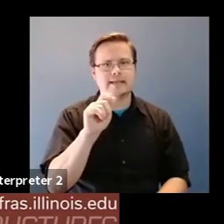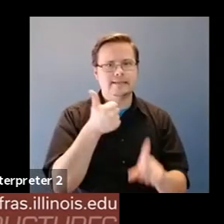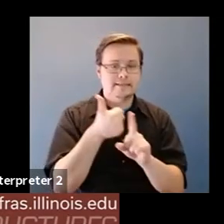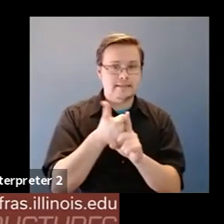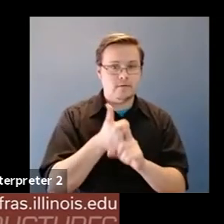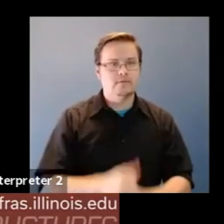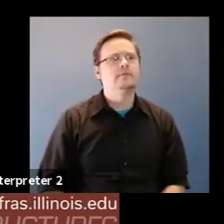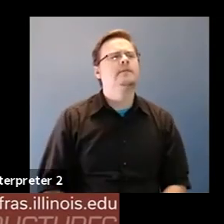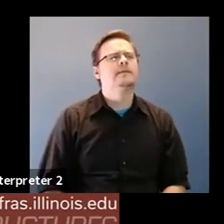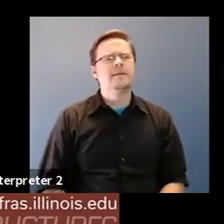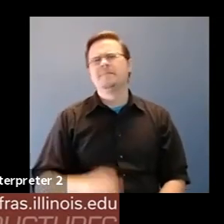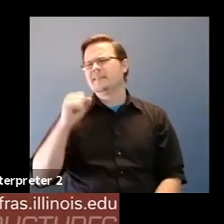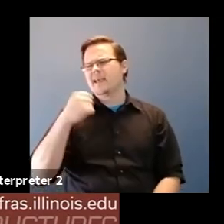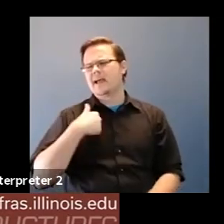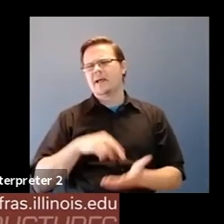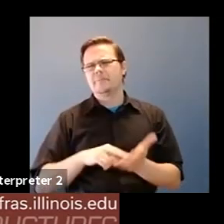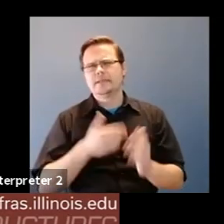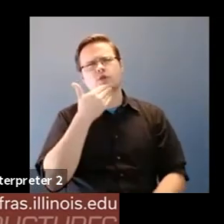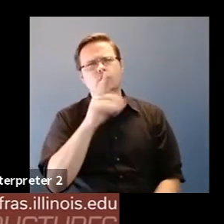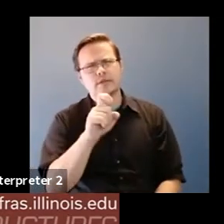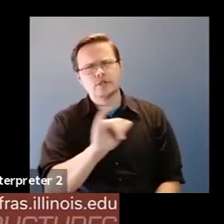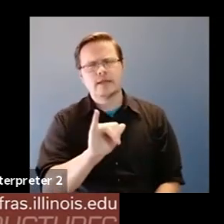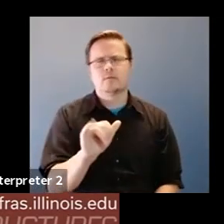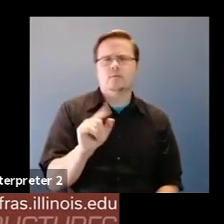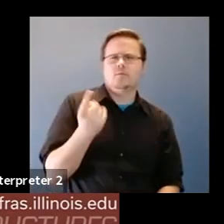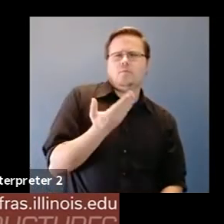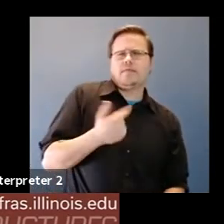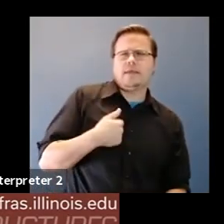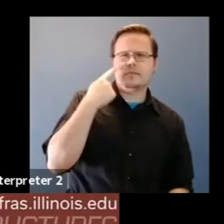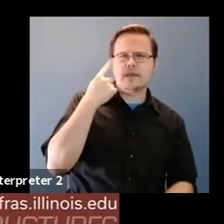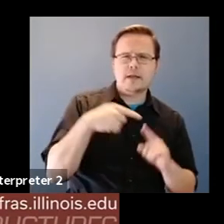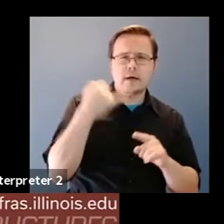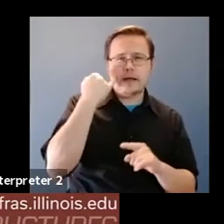Martin Wattenberg: yeah I mean it's it's a it's a good question like one thing that i'm thinking about if I had to be critical of myself.